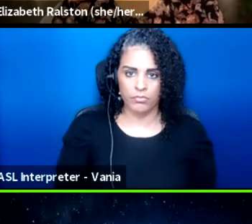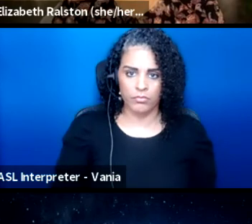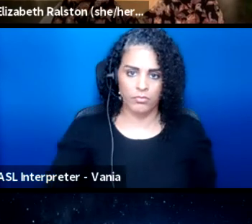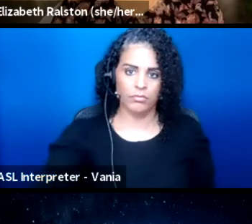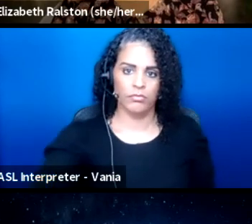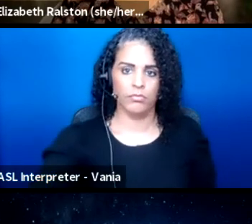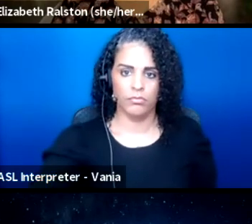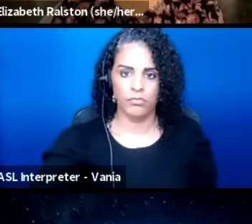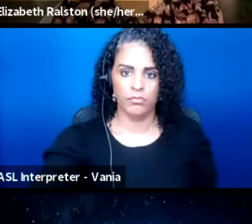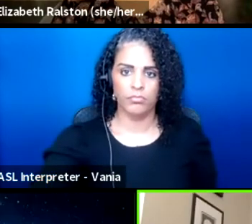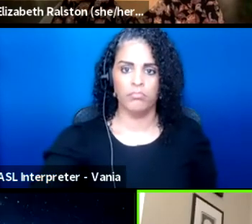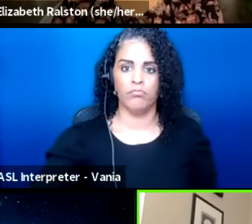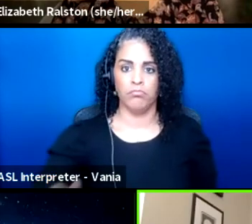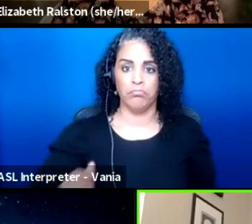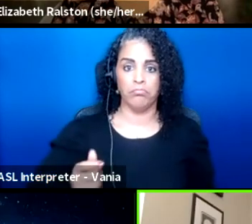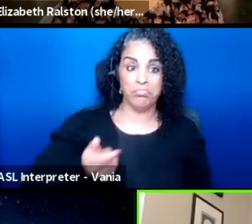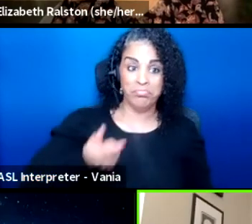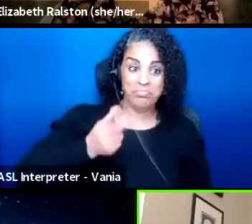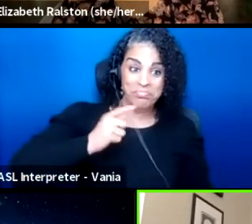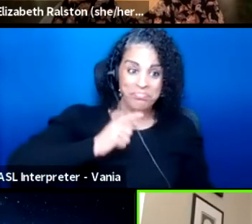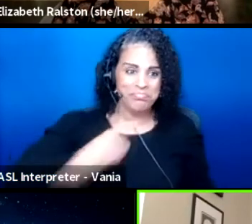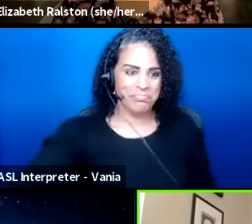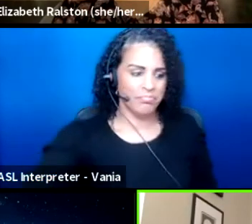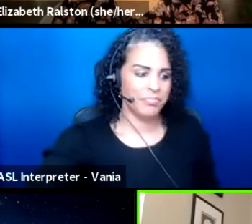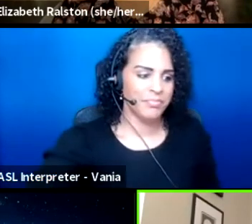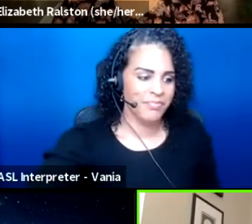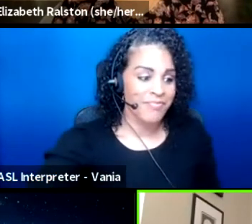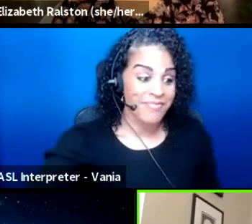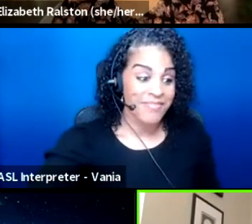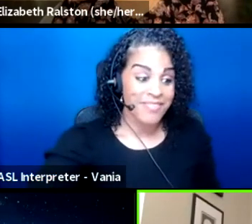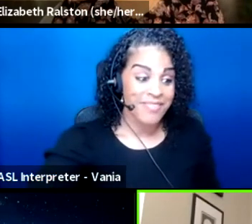Thank you so much for the insight, all the panelists. Thank you so much.